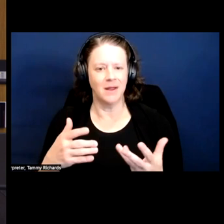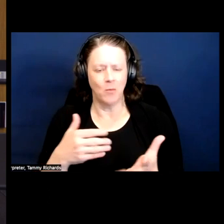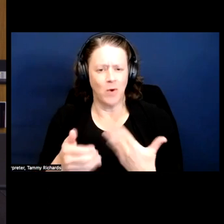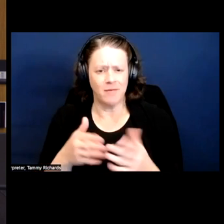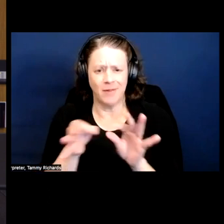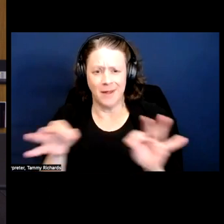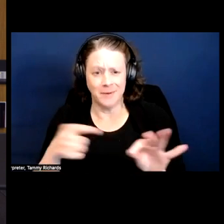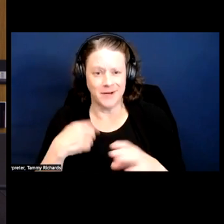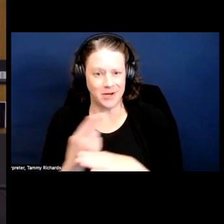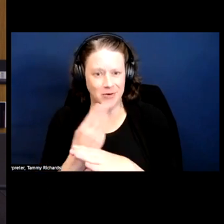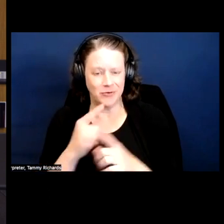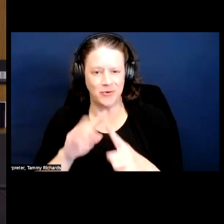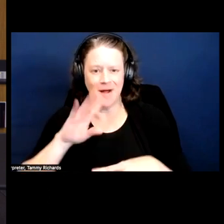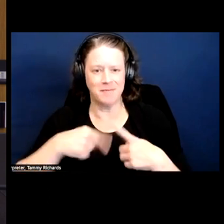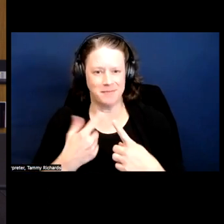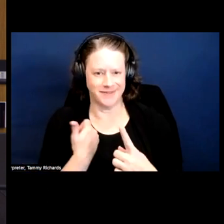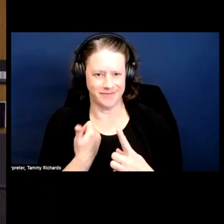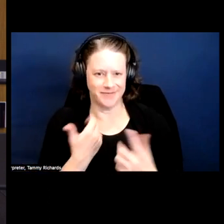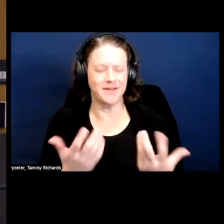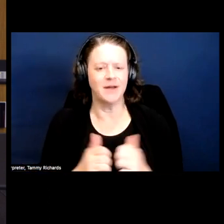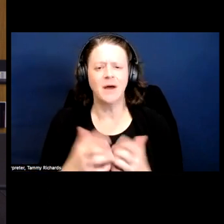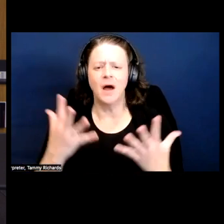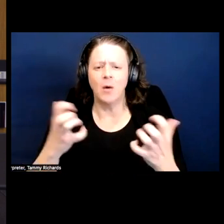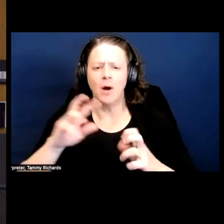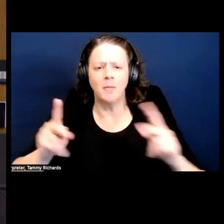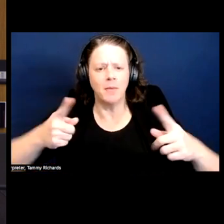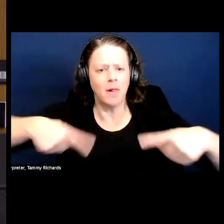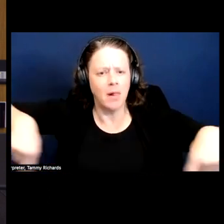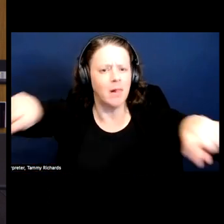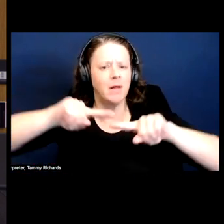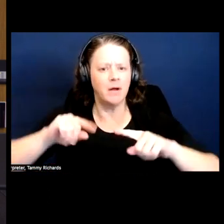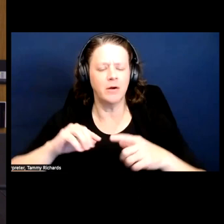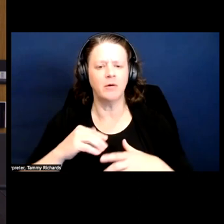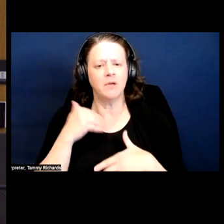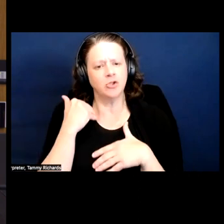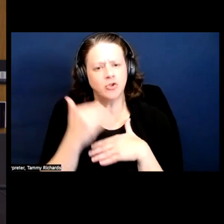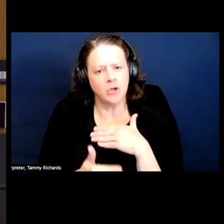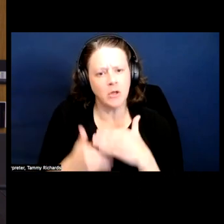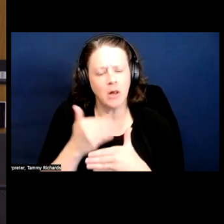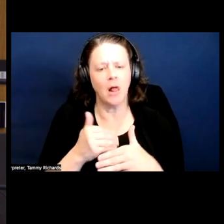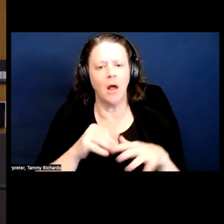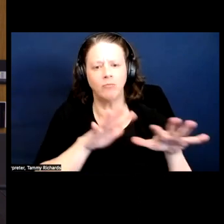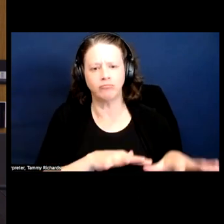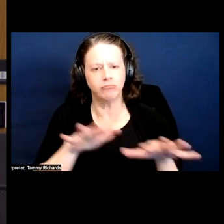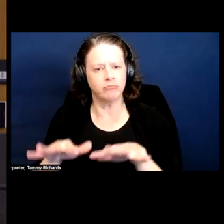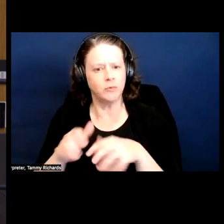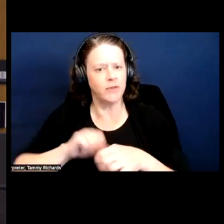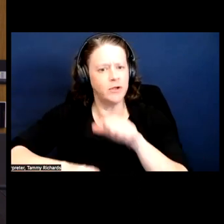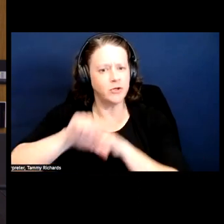And I think that that is what I want from more folks, right, is, like, gentleness with one another with the goal of building community.